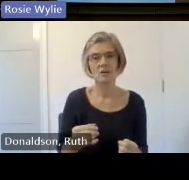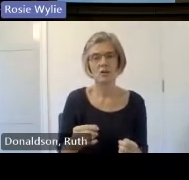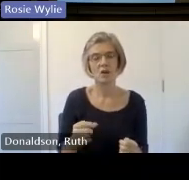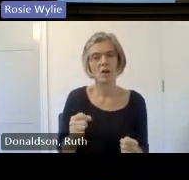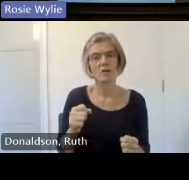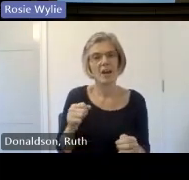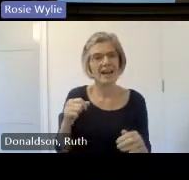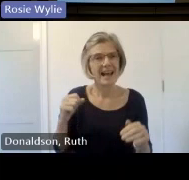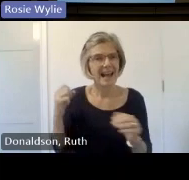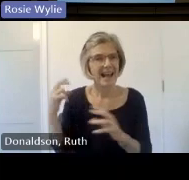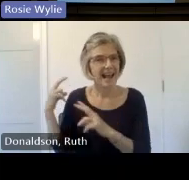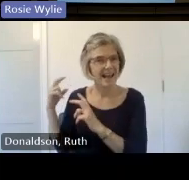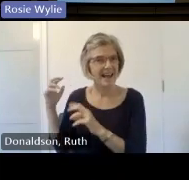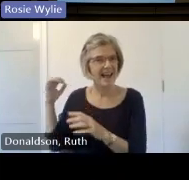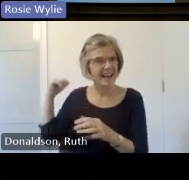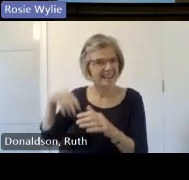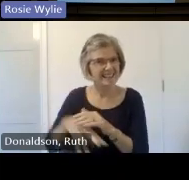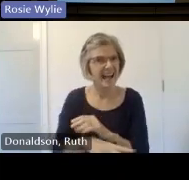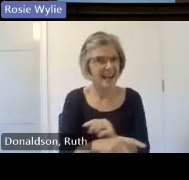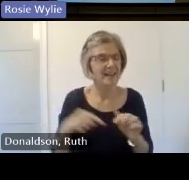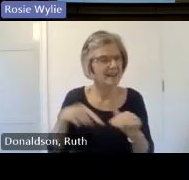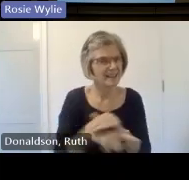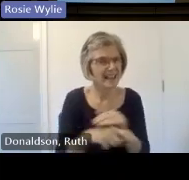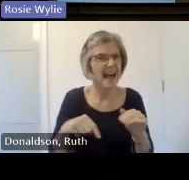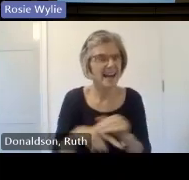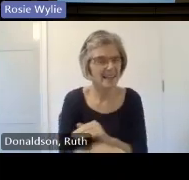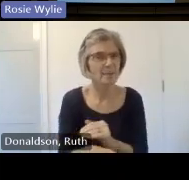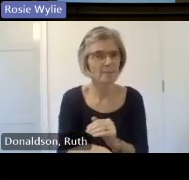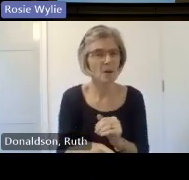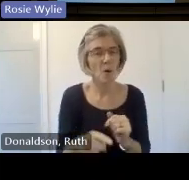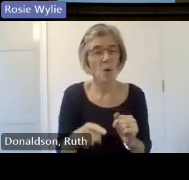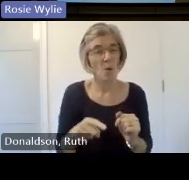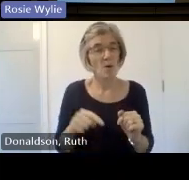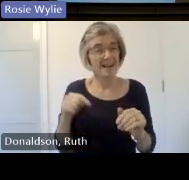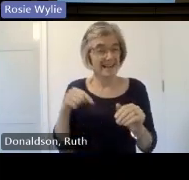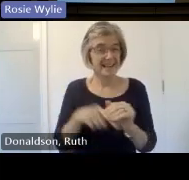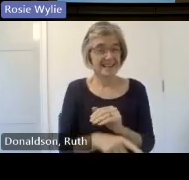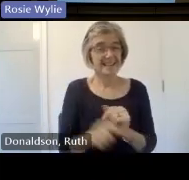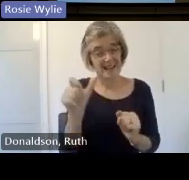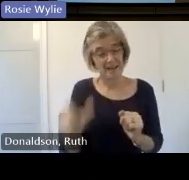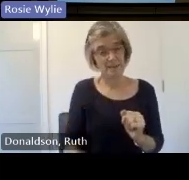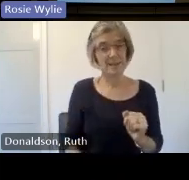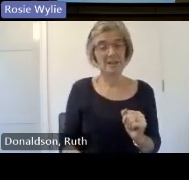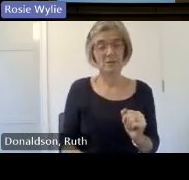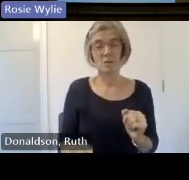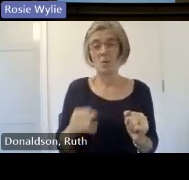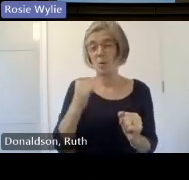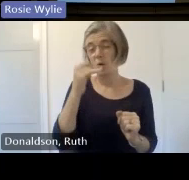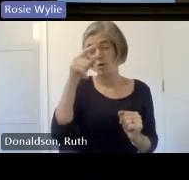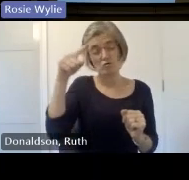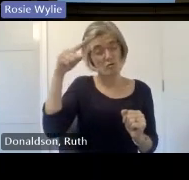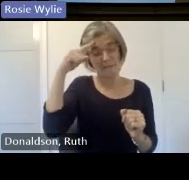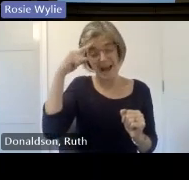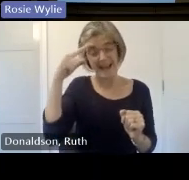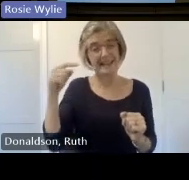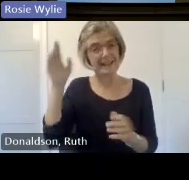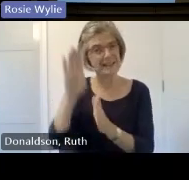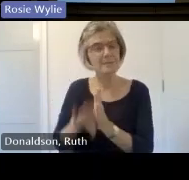had very traumatic experiences related to their gender identity in the 1970s and I'd quite like